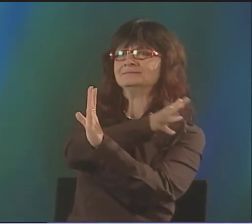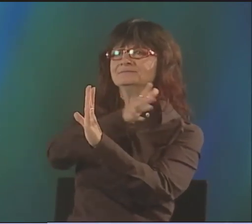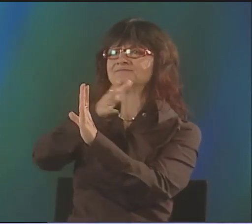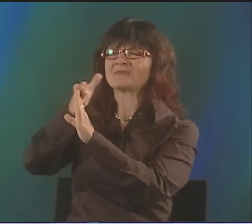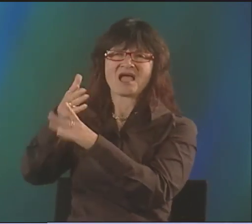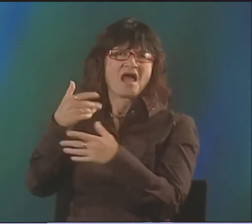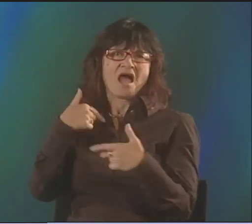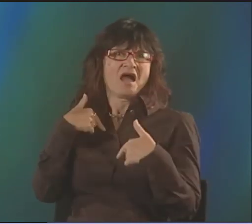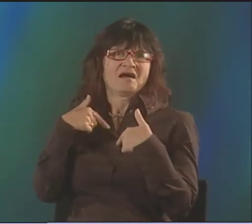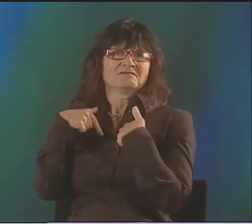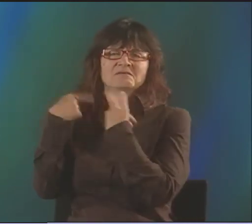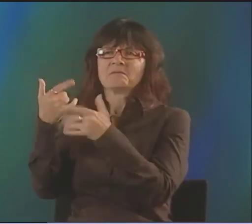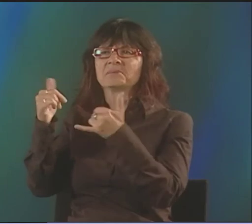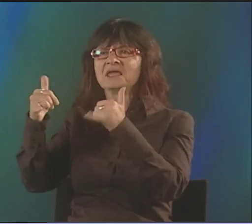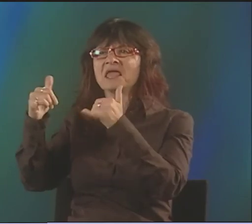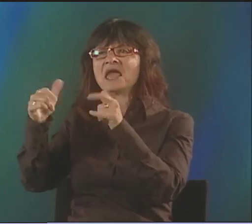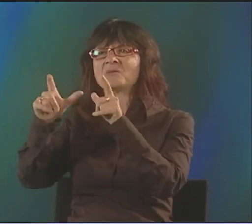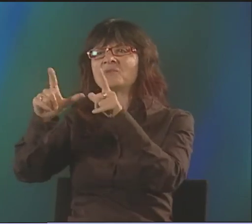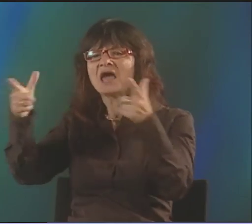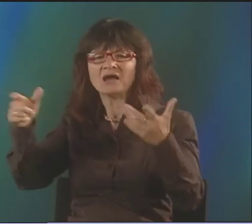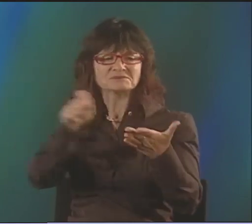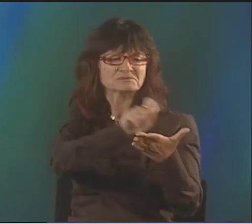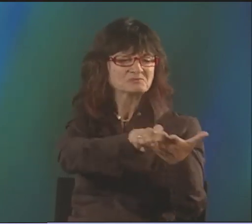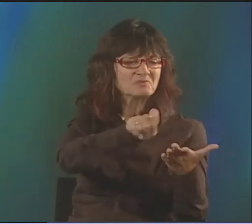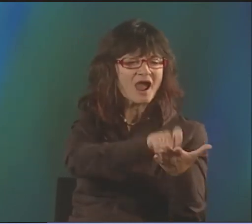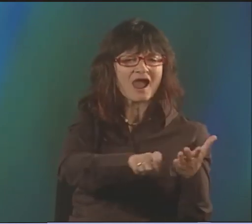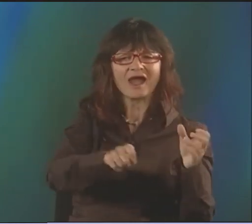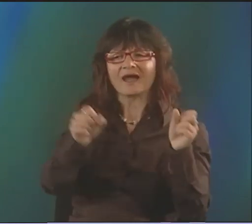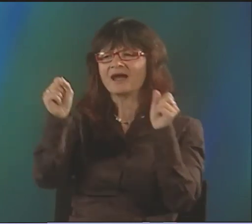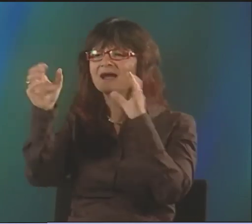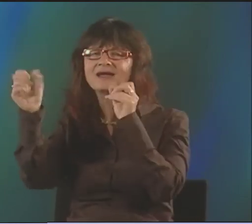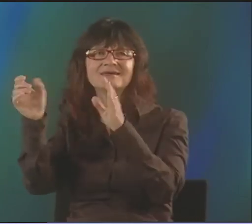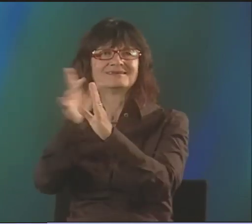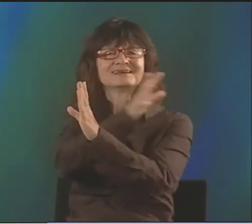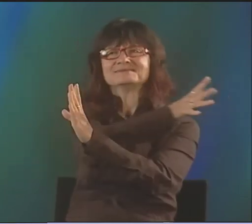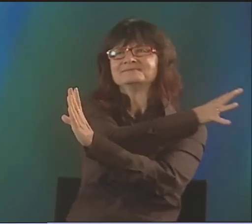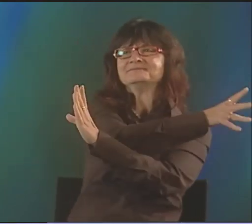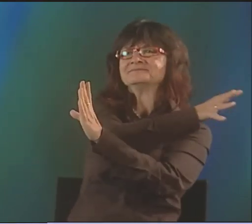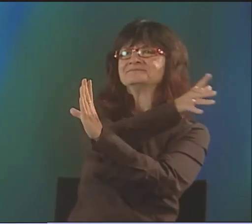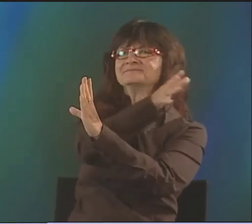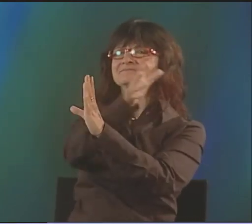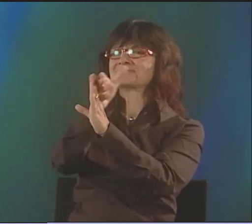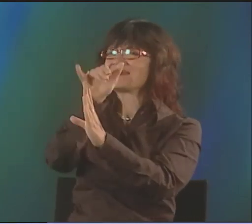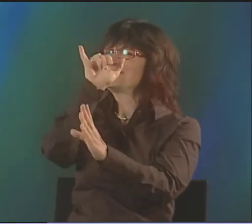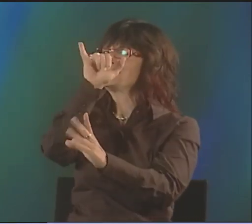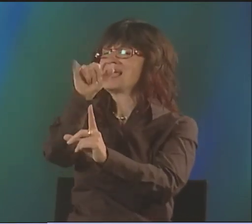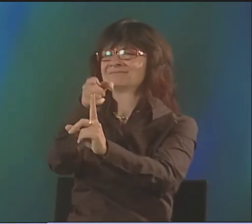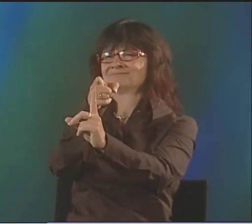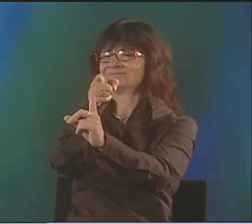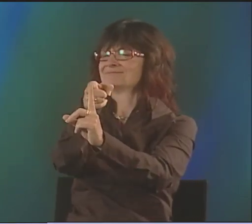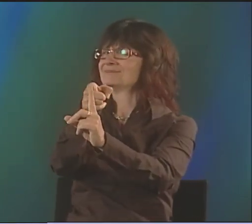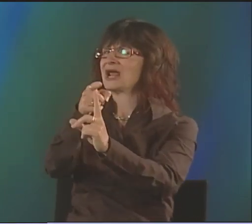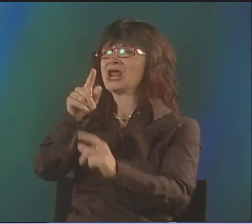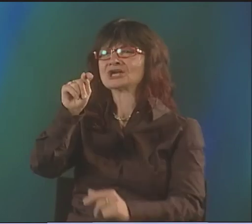I THINK THAT EVERYTHING PREVIOUS TO THAT WAS VERY INTERESTING AND EXPERIMENTAL, PEOPLE JUST SORT OF SEEING WHAT WOULD HAPPEN AS THEY PLAYED.